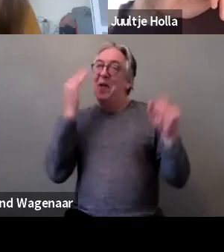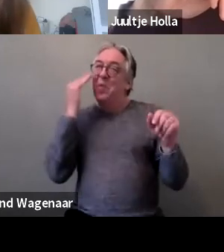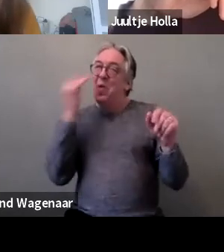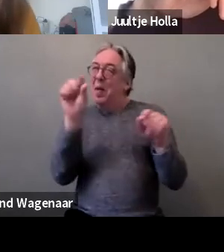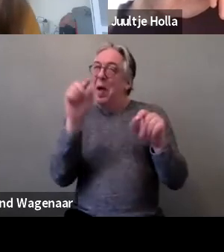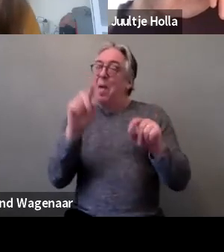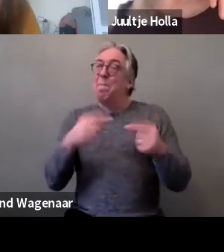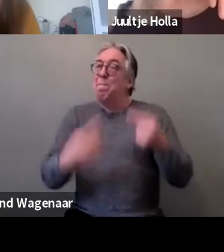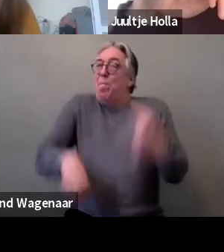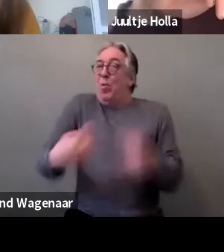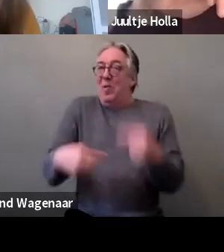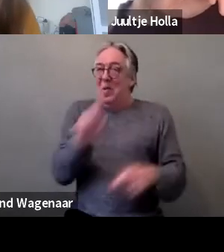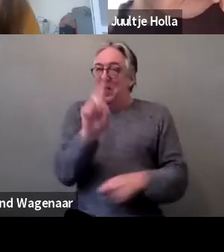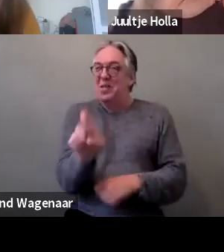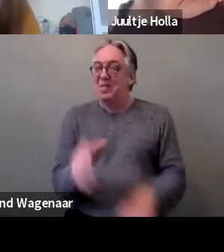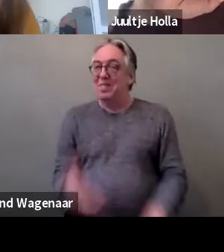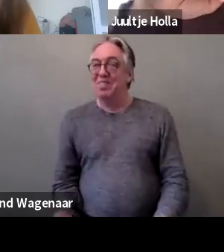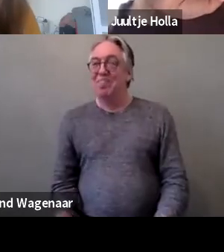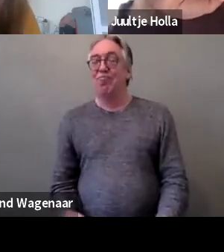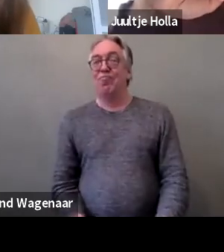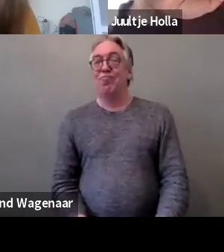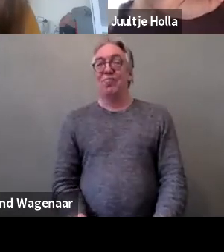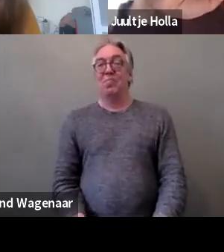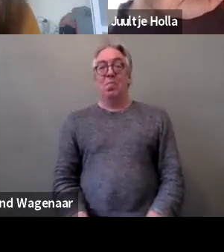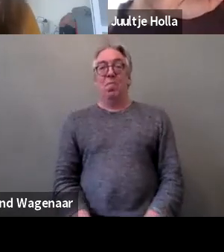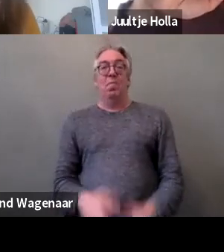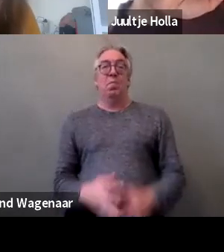so you can reply to the first part only if you wish, Rachel.